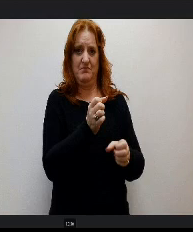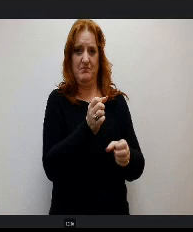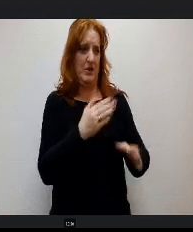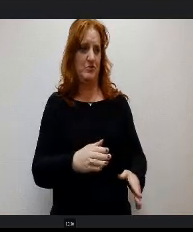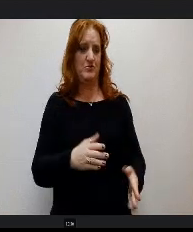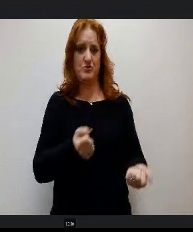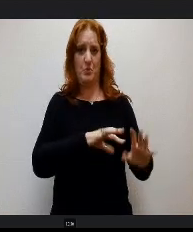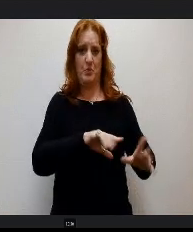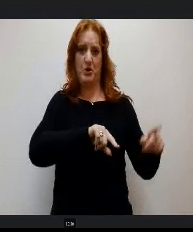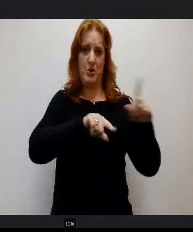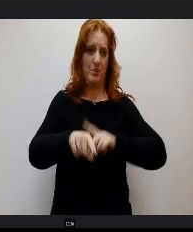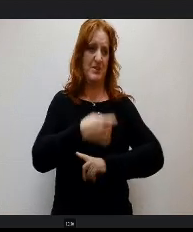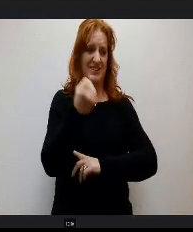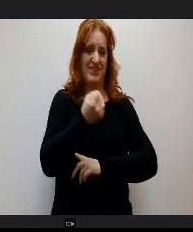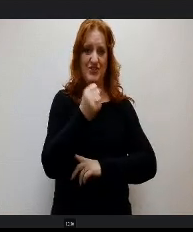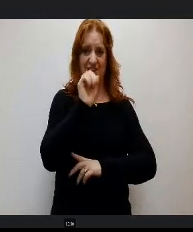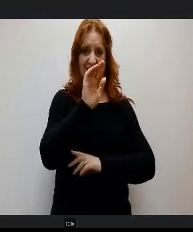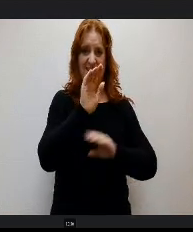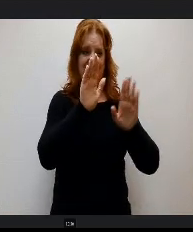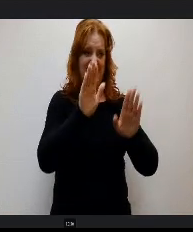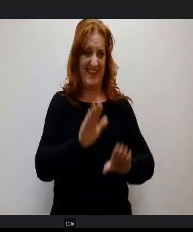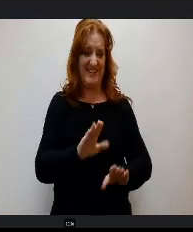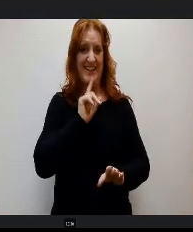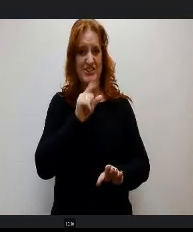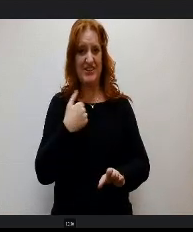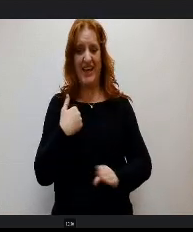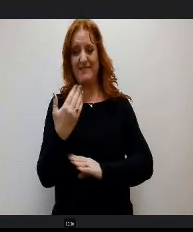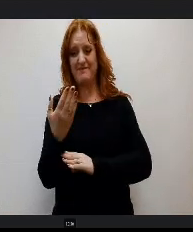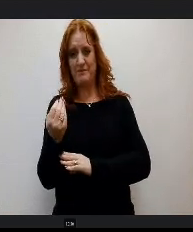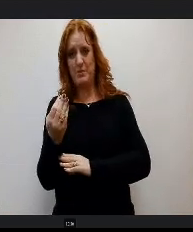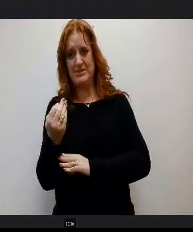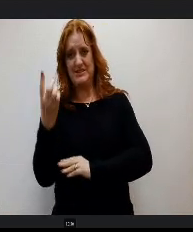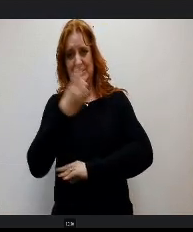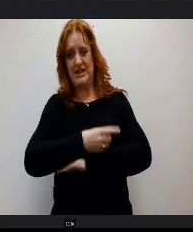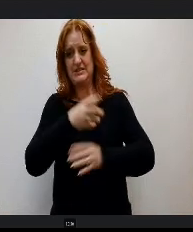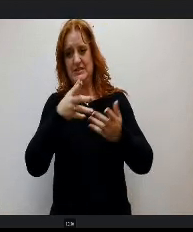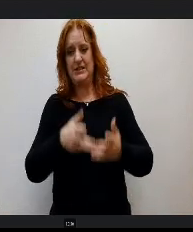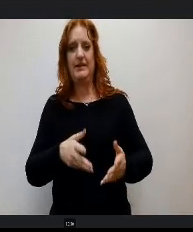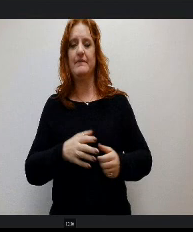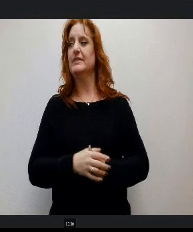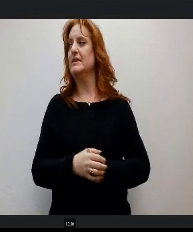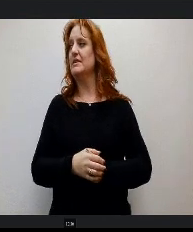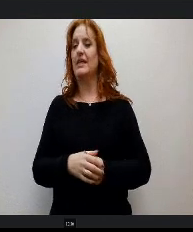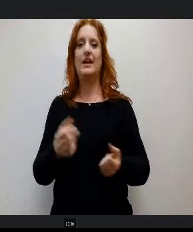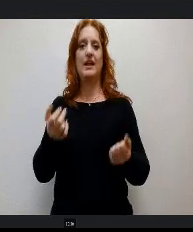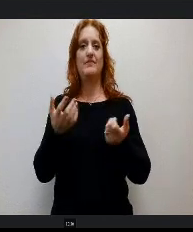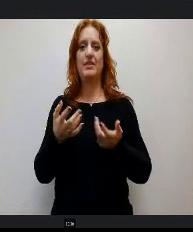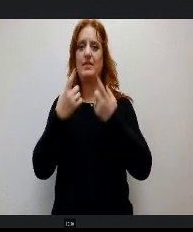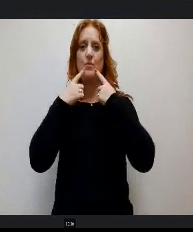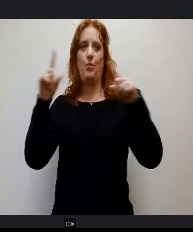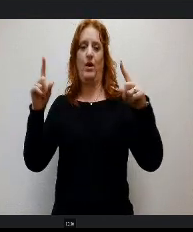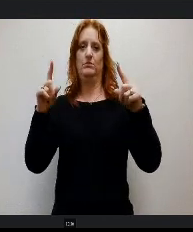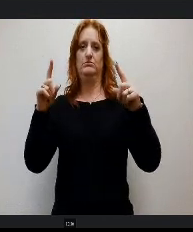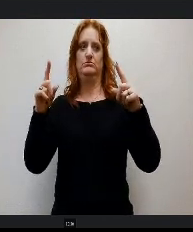really only have 14 days left to get everything accomplished that they sought to do so in